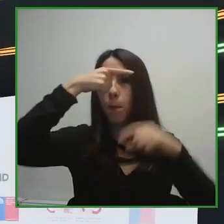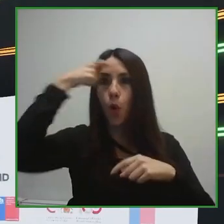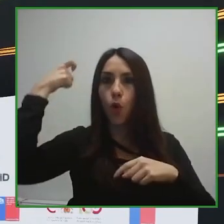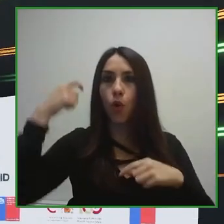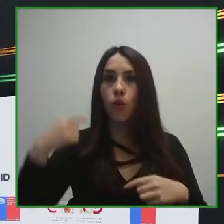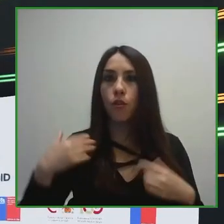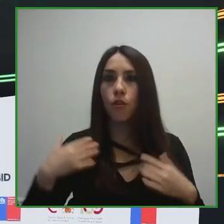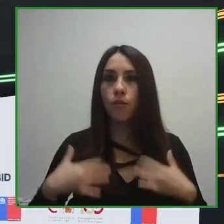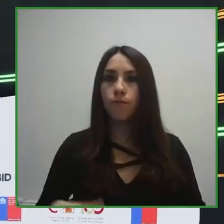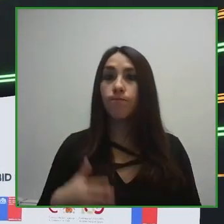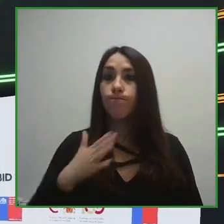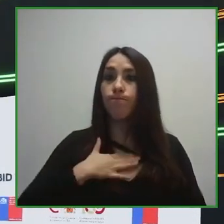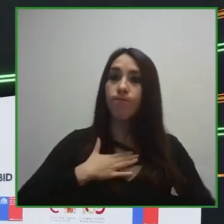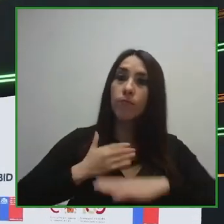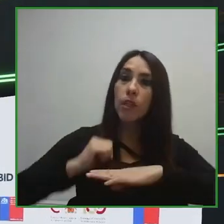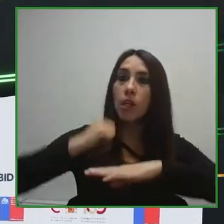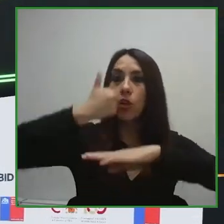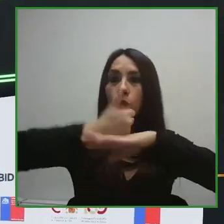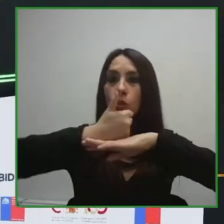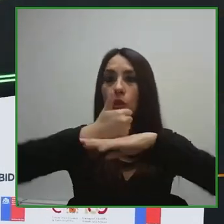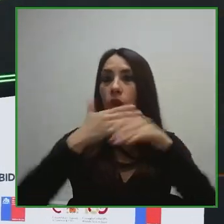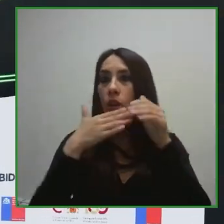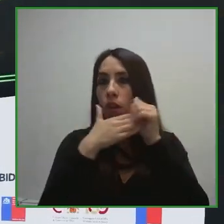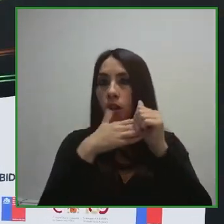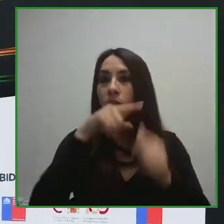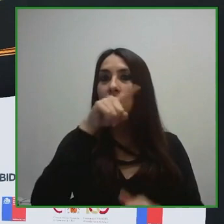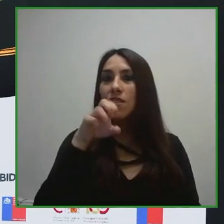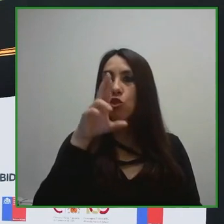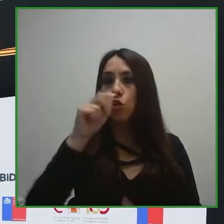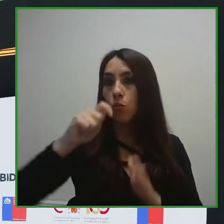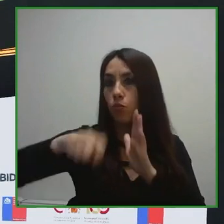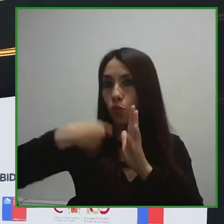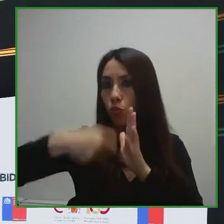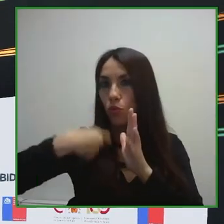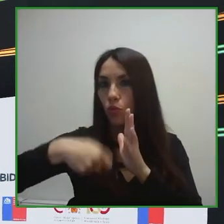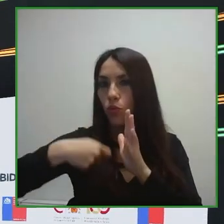International coordination, and also the Zero Project Coordination. Here we